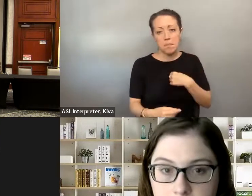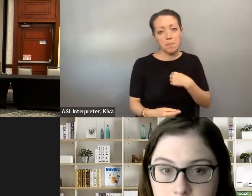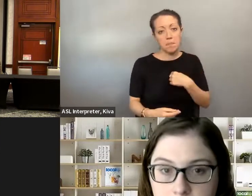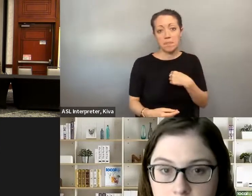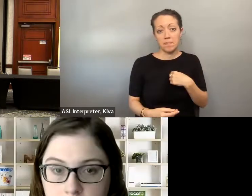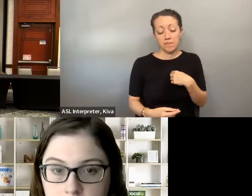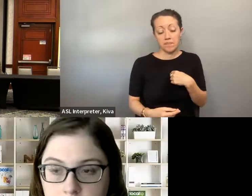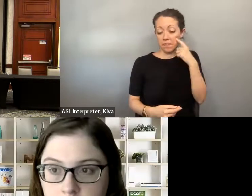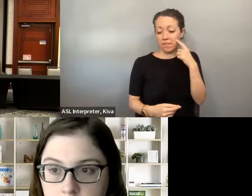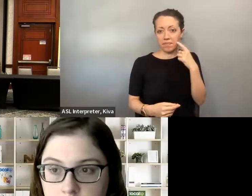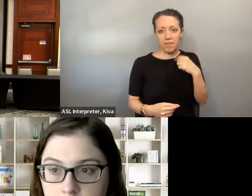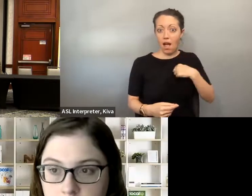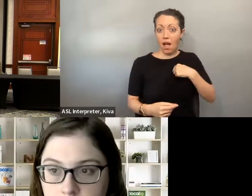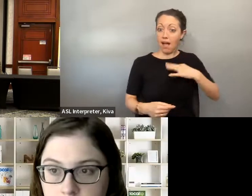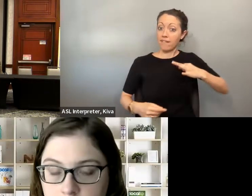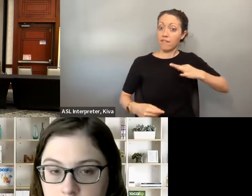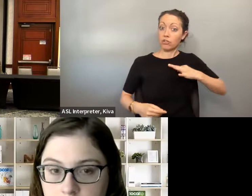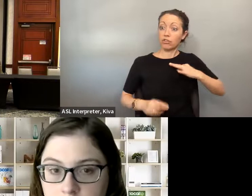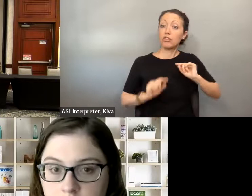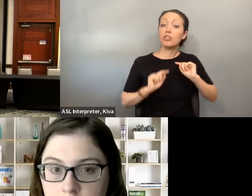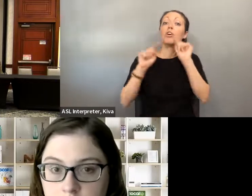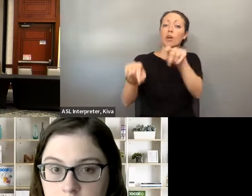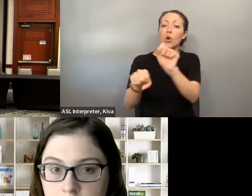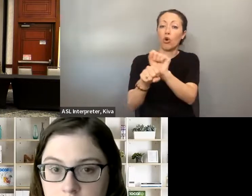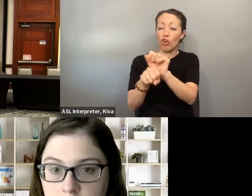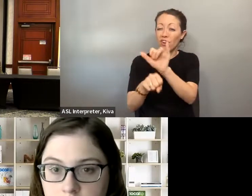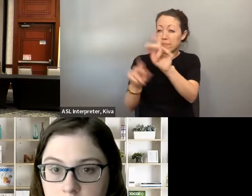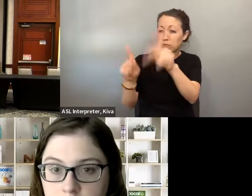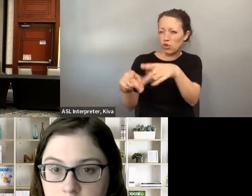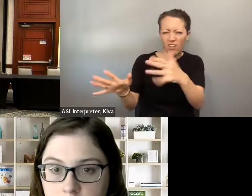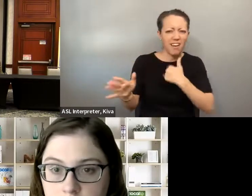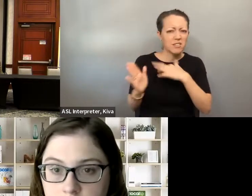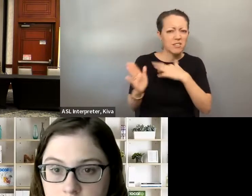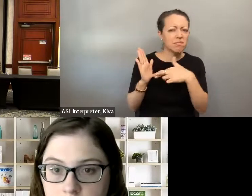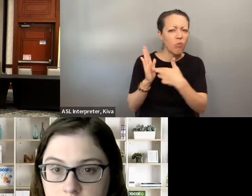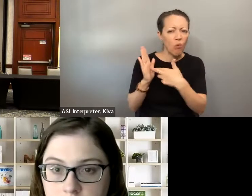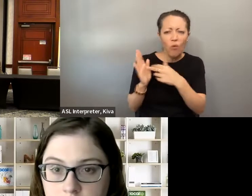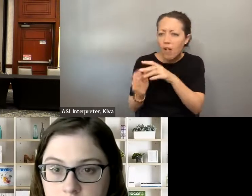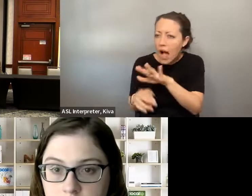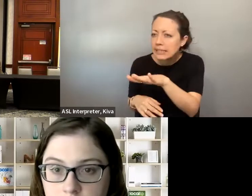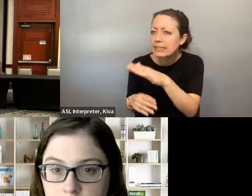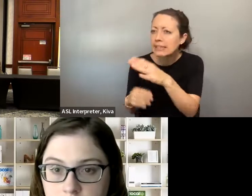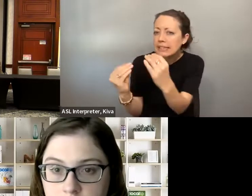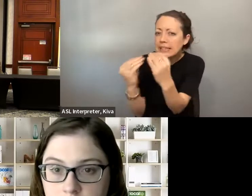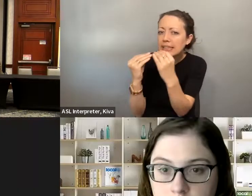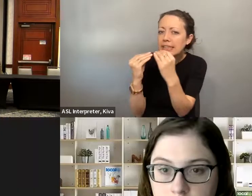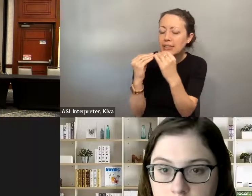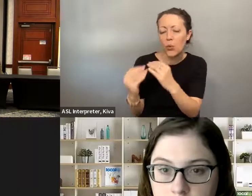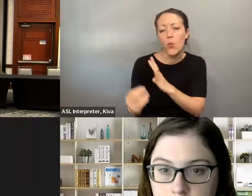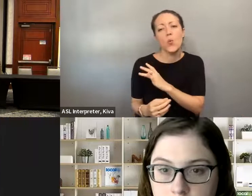for office so that you're learning from them. I think it was very beneficial to volunteer and work with the